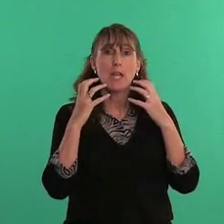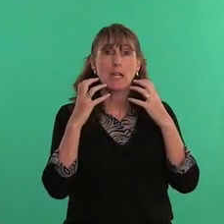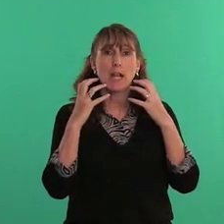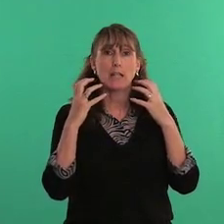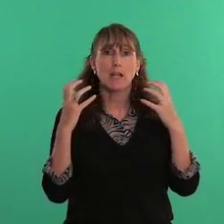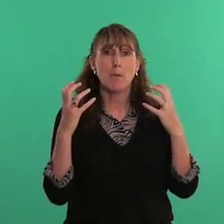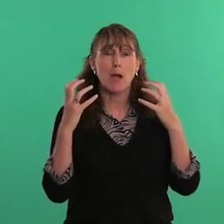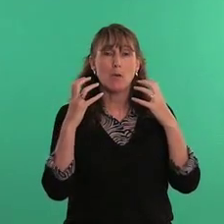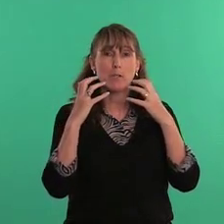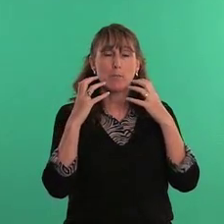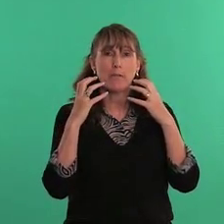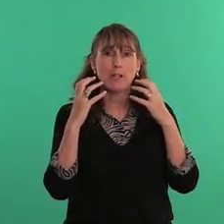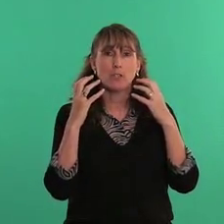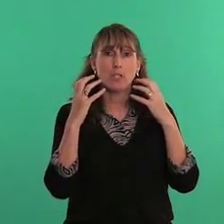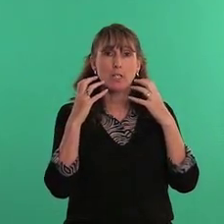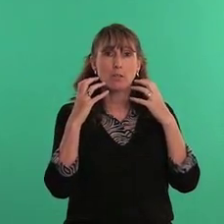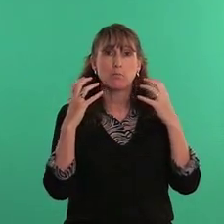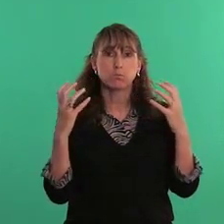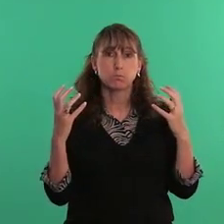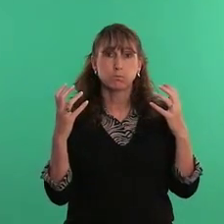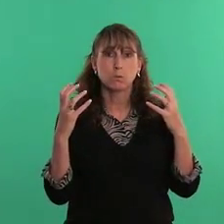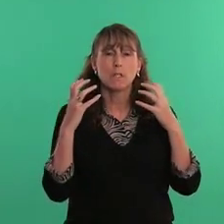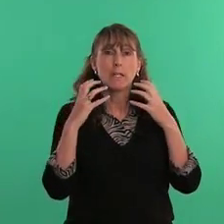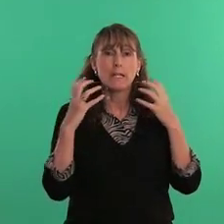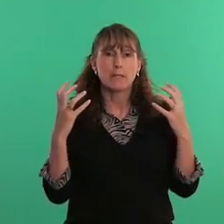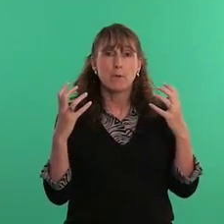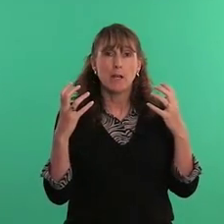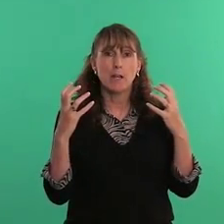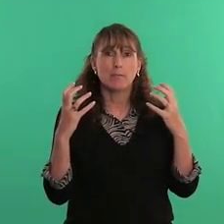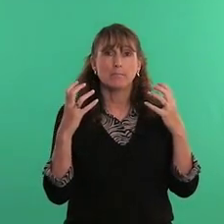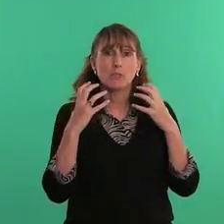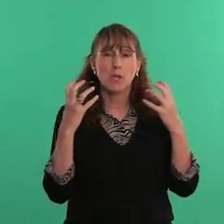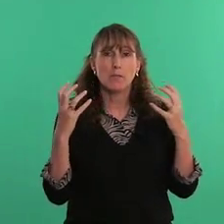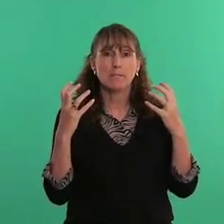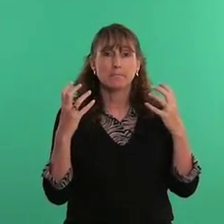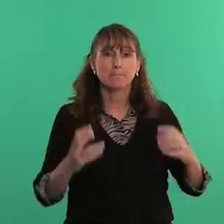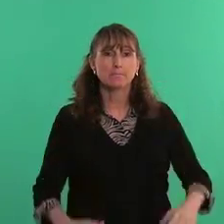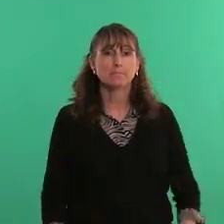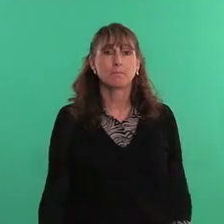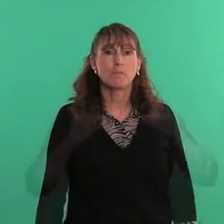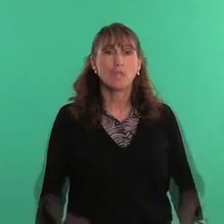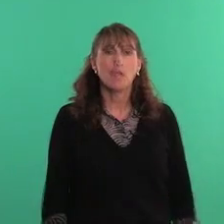and kinda come out and puff out your cheeks [um] chubby